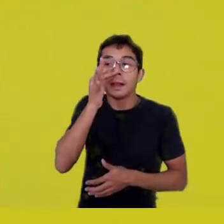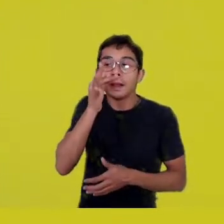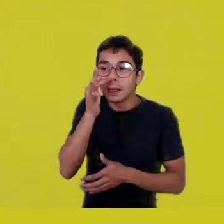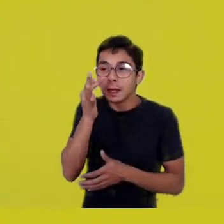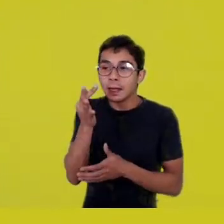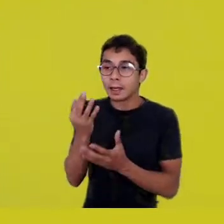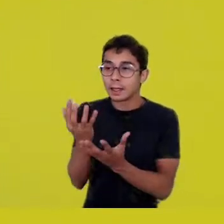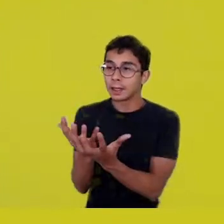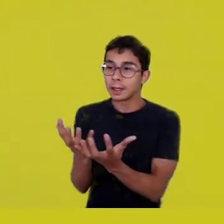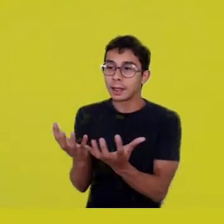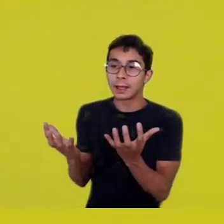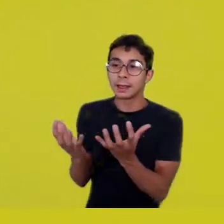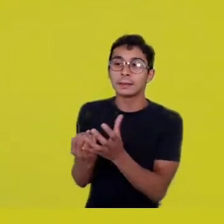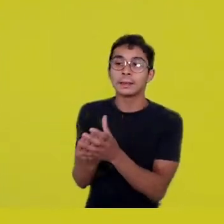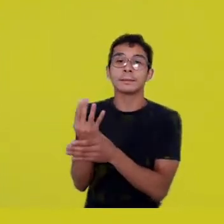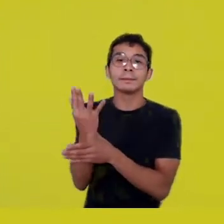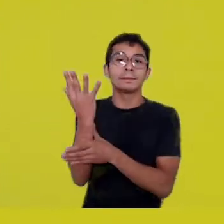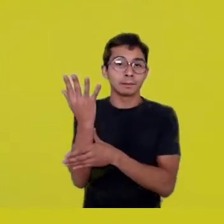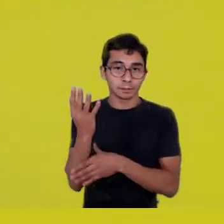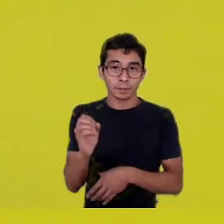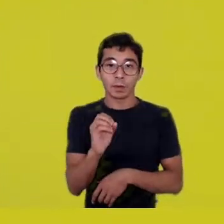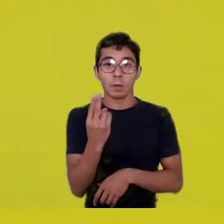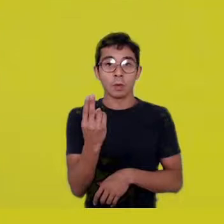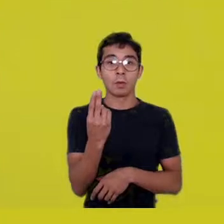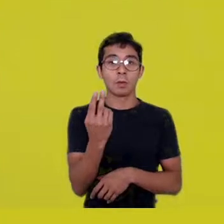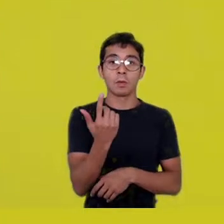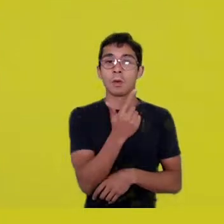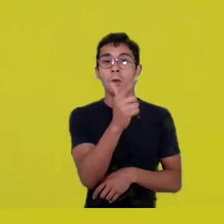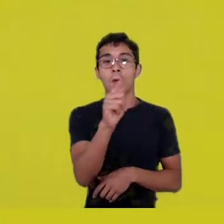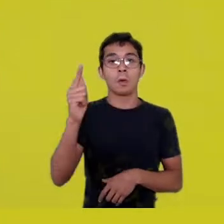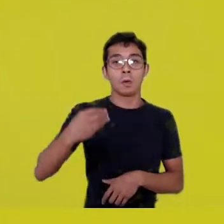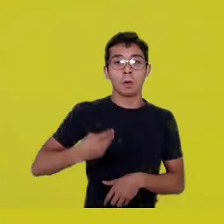and other beings Earth has created,